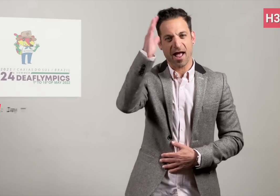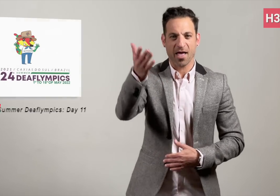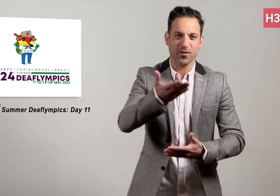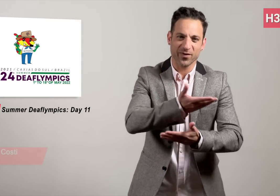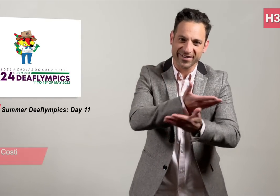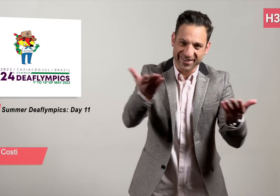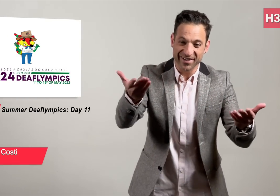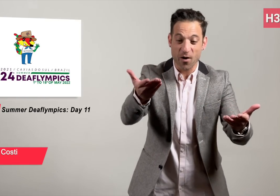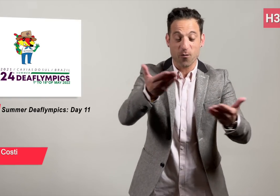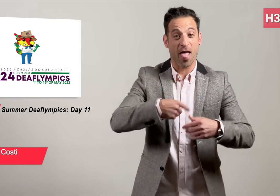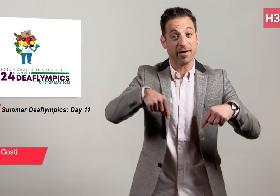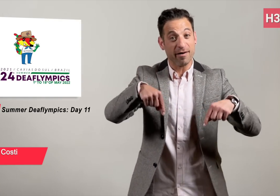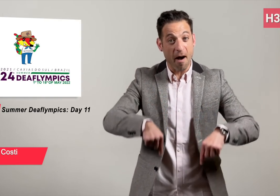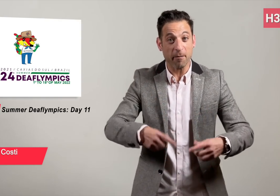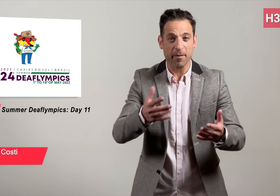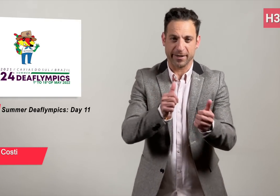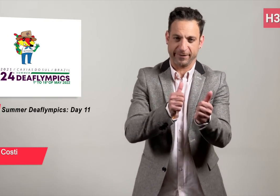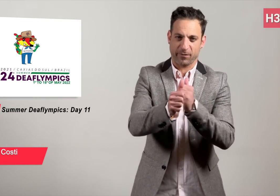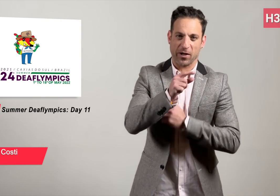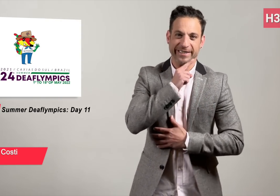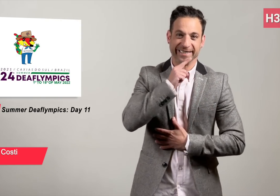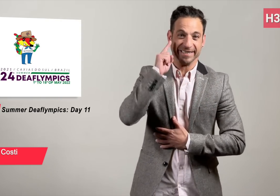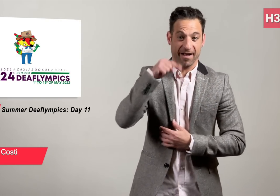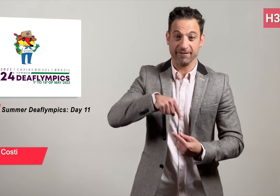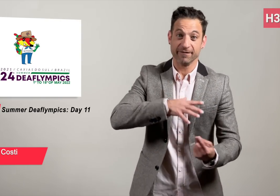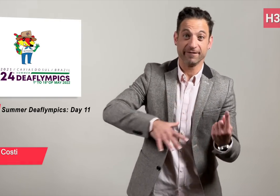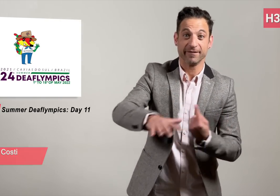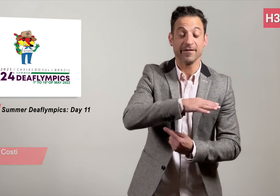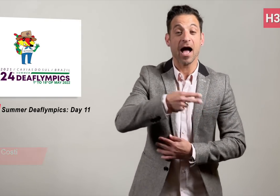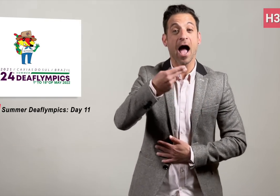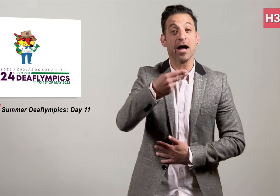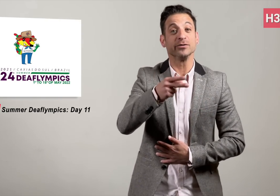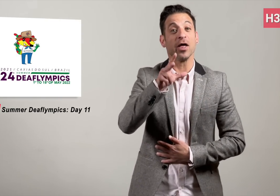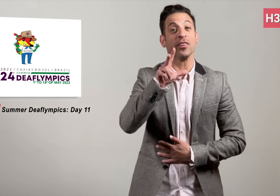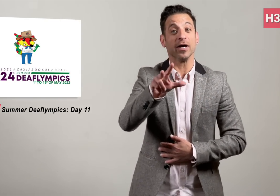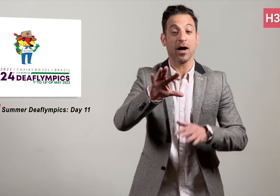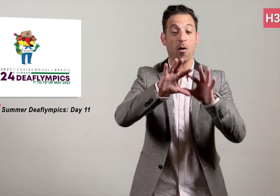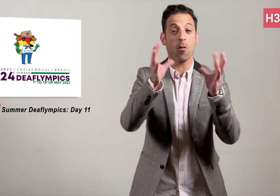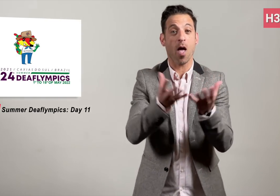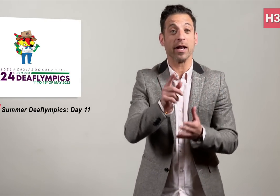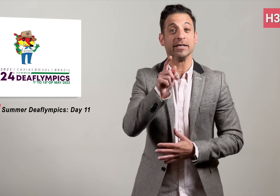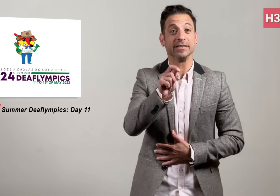Welcome to SportsDeaf at H3 World TV.